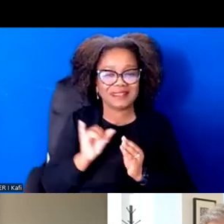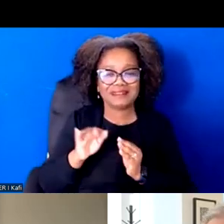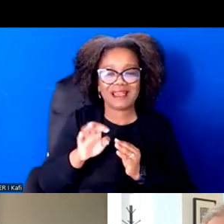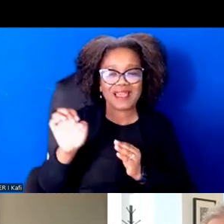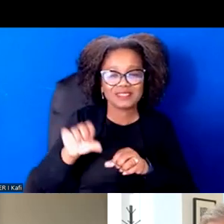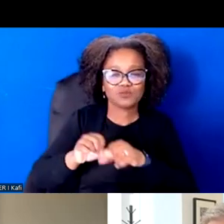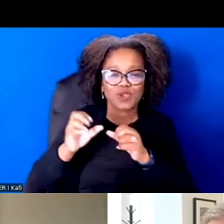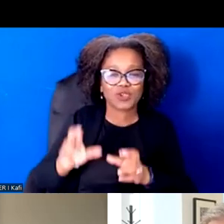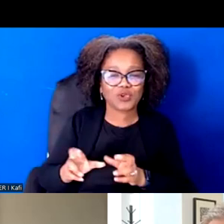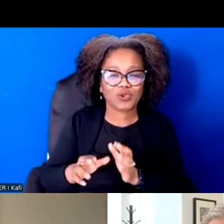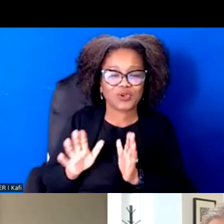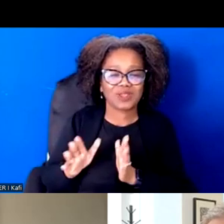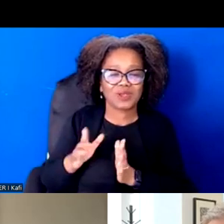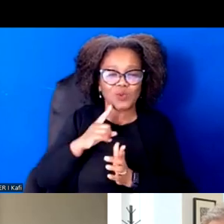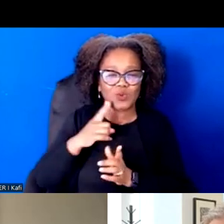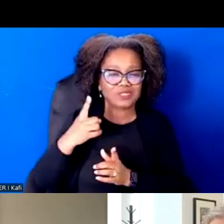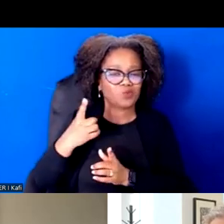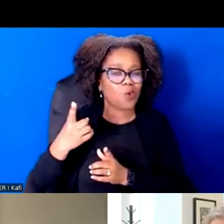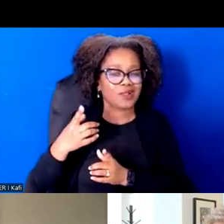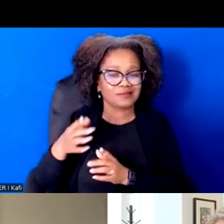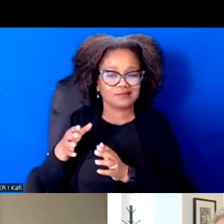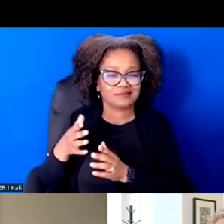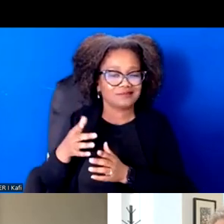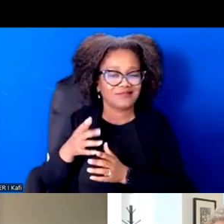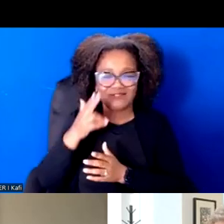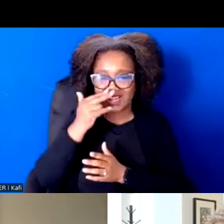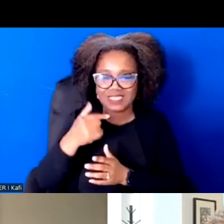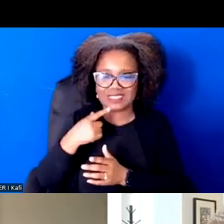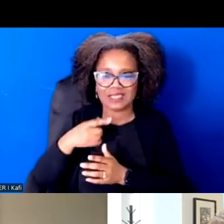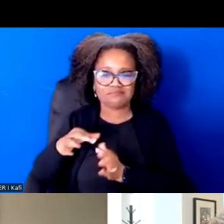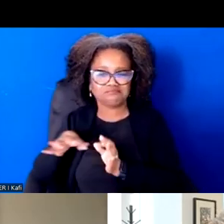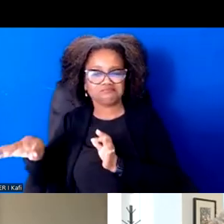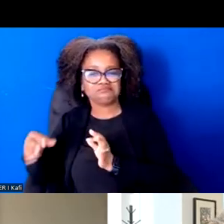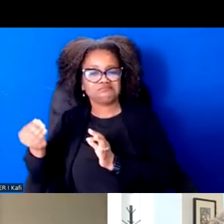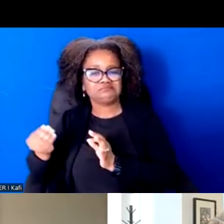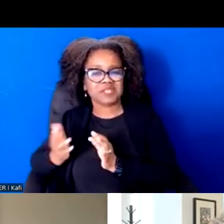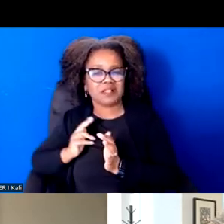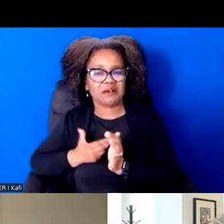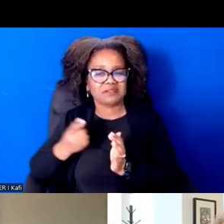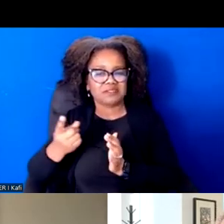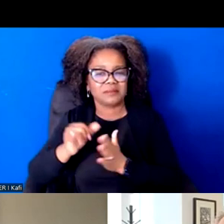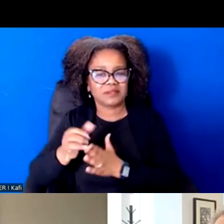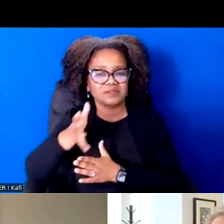And the only thing I could think of was my mom was her telling me, you never cross the picket line.